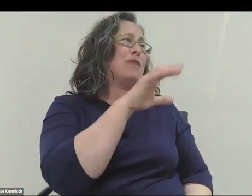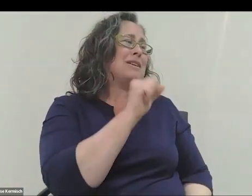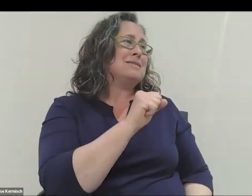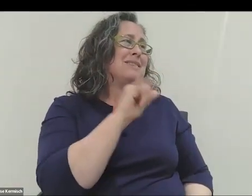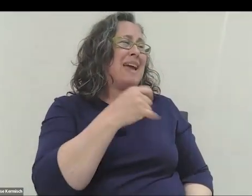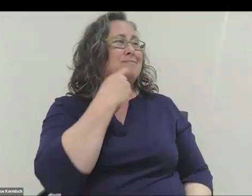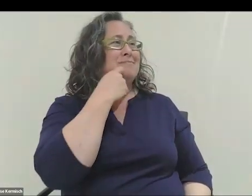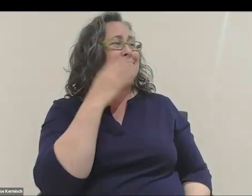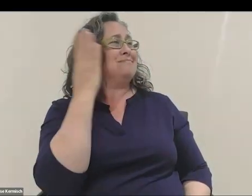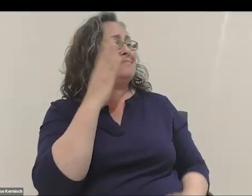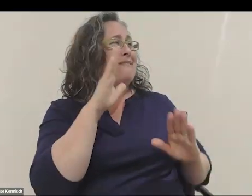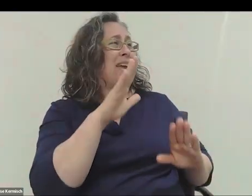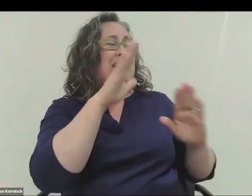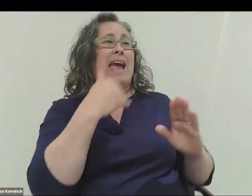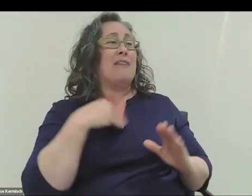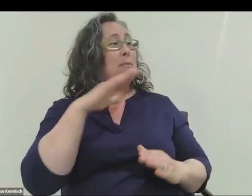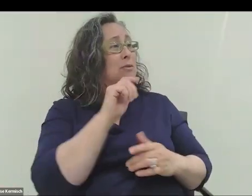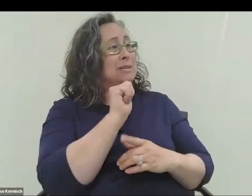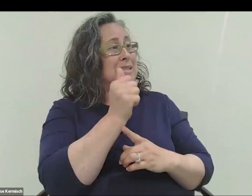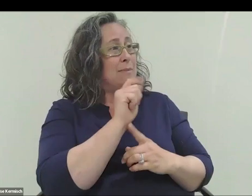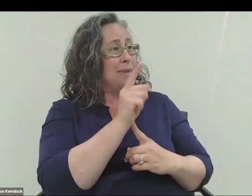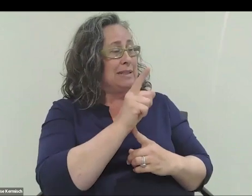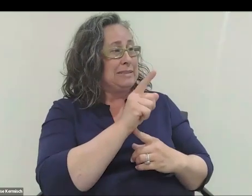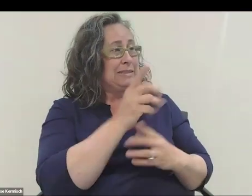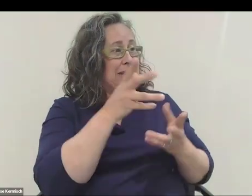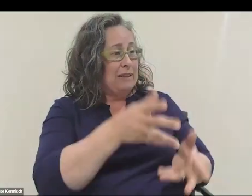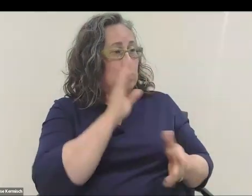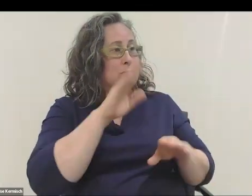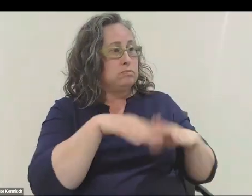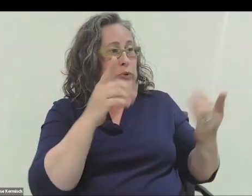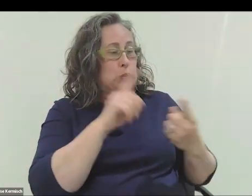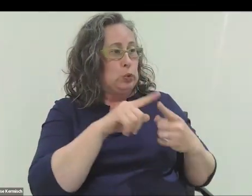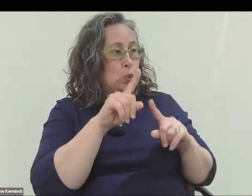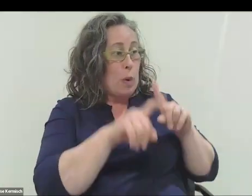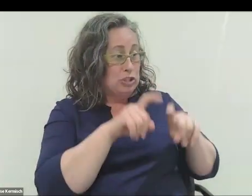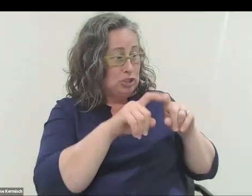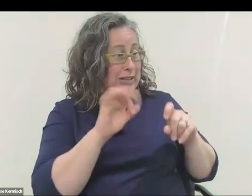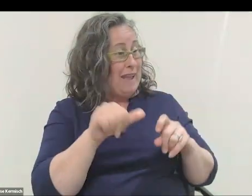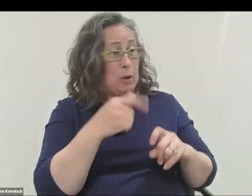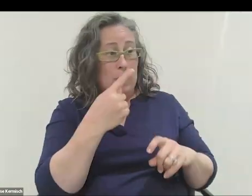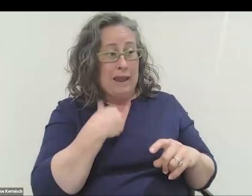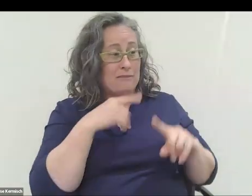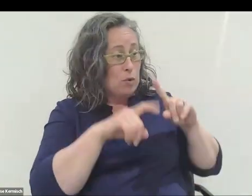We do have about 10 minutes left here, so we'll go ahead and open it up to questions. If anyone has questions, please, go ahead and submit them